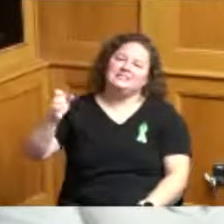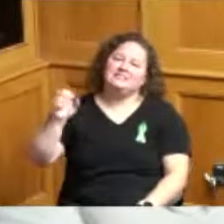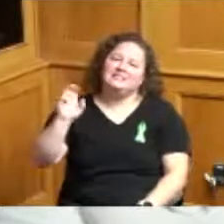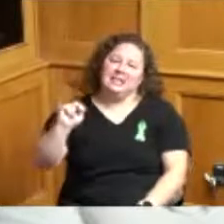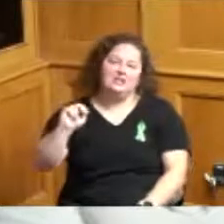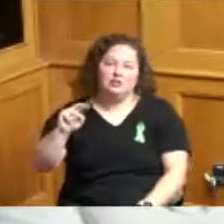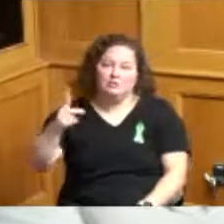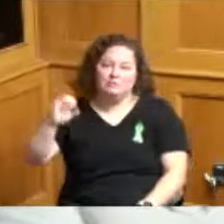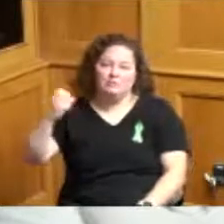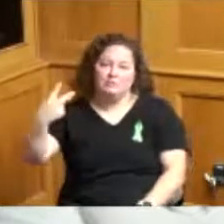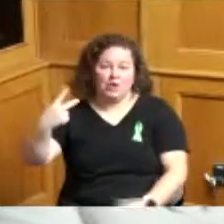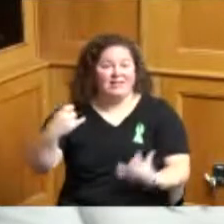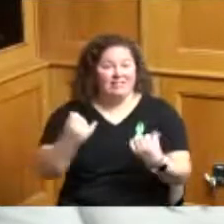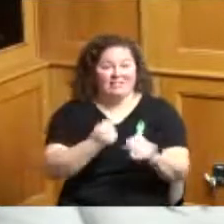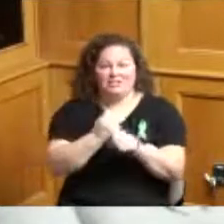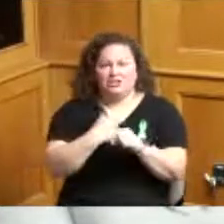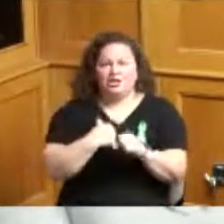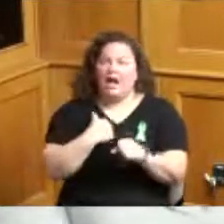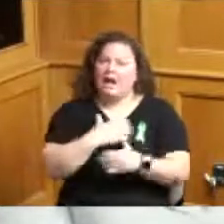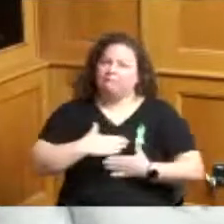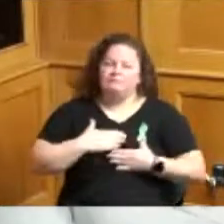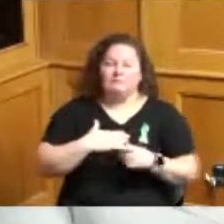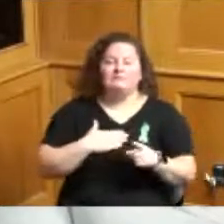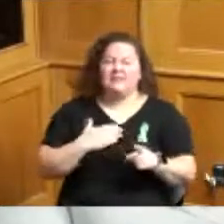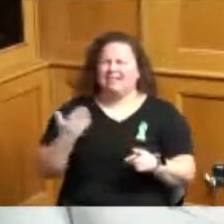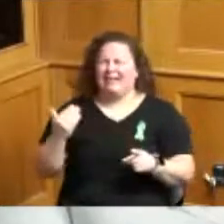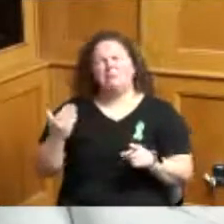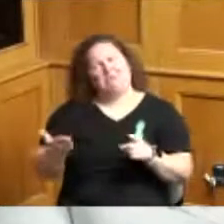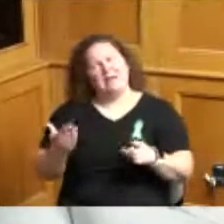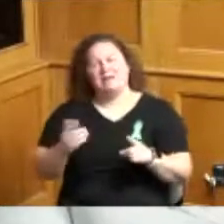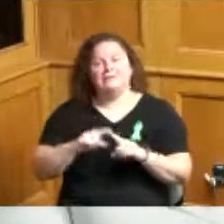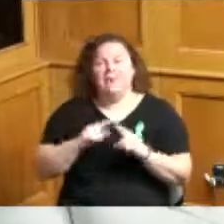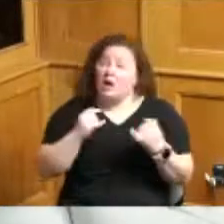in the years before but I think they really promoted it they had so many free screenings